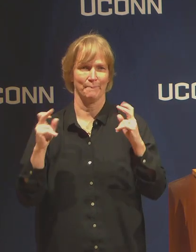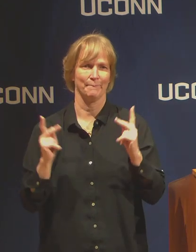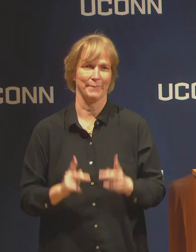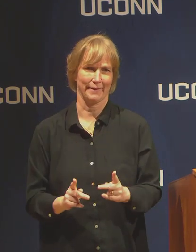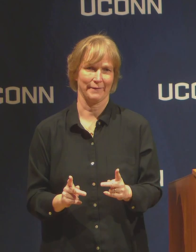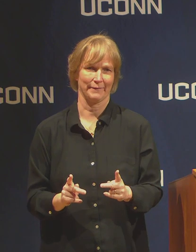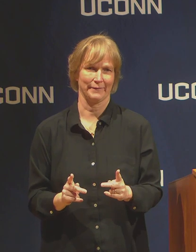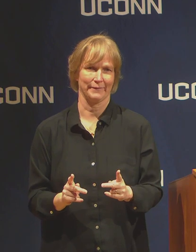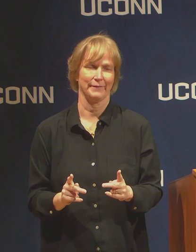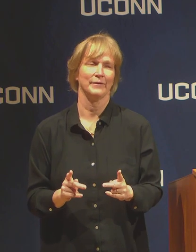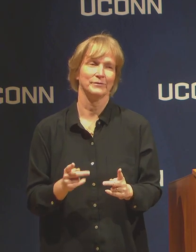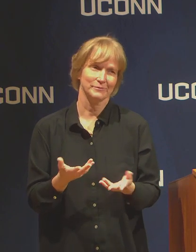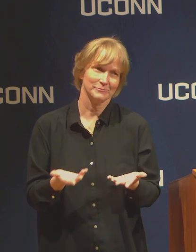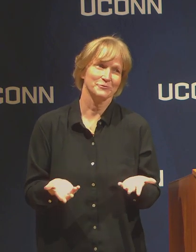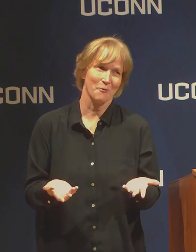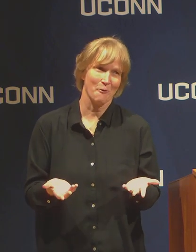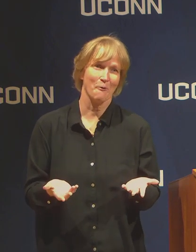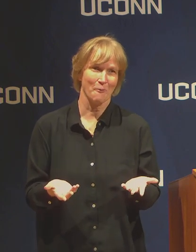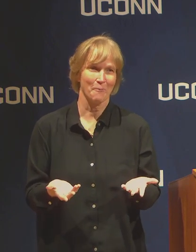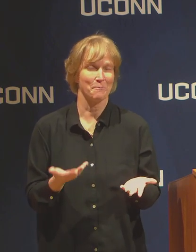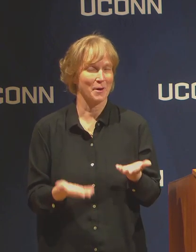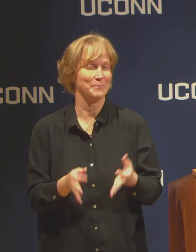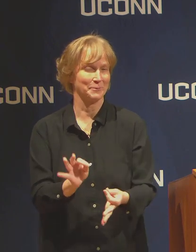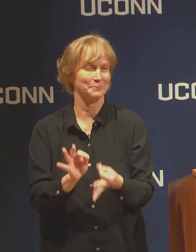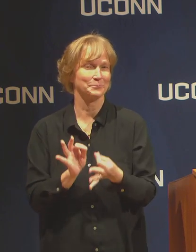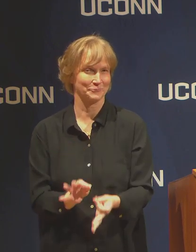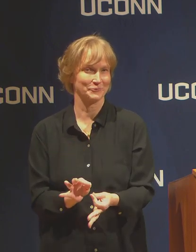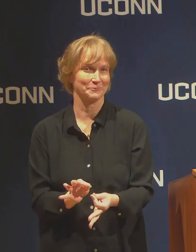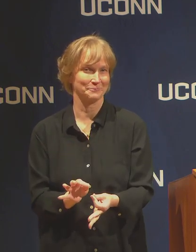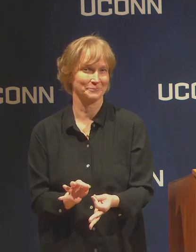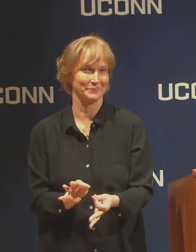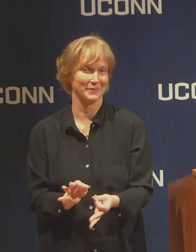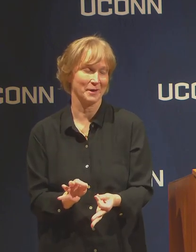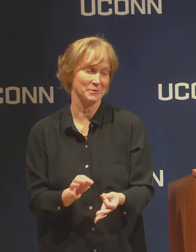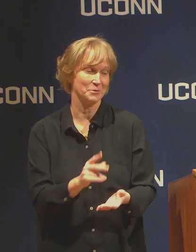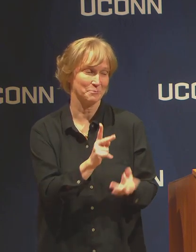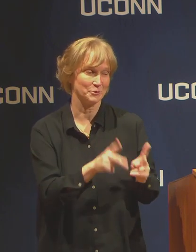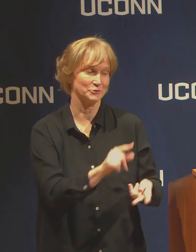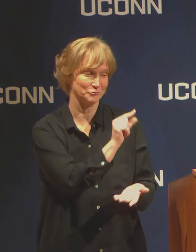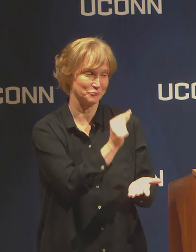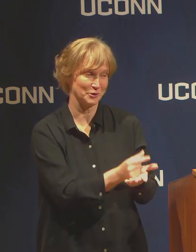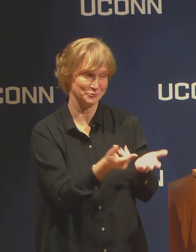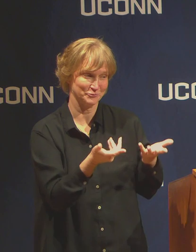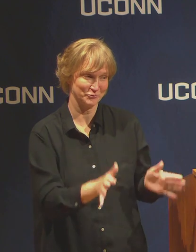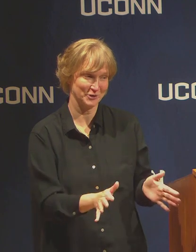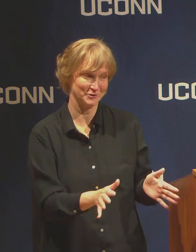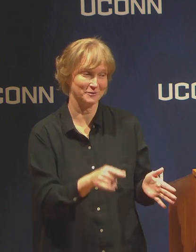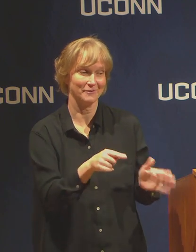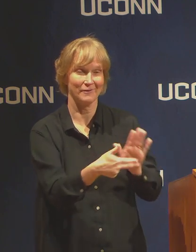it is, you will be alumni at that point, and we could come back and celebrate you.